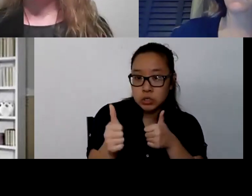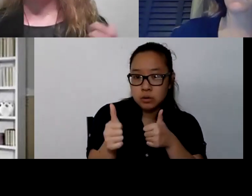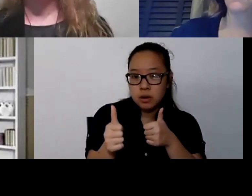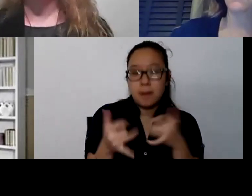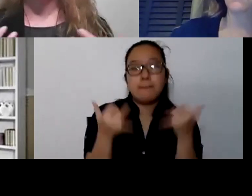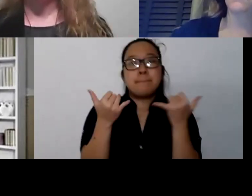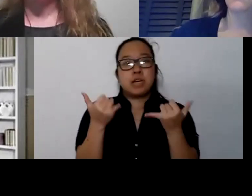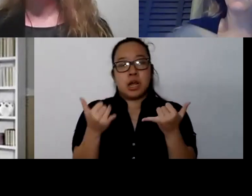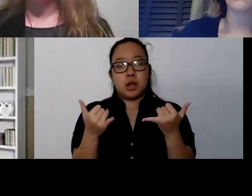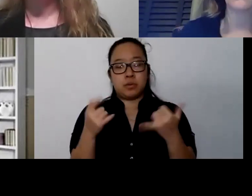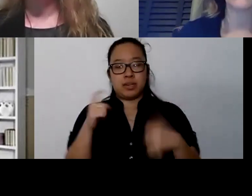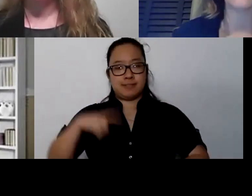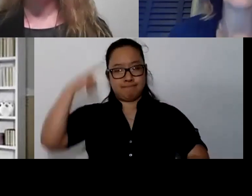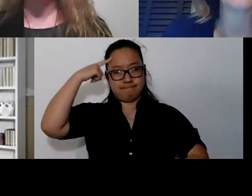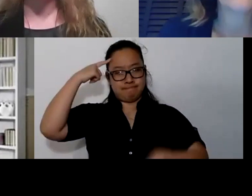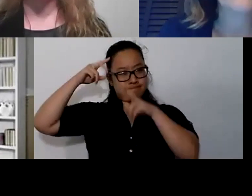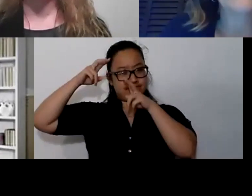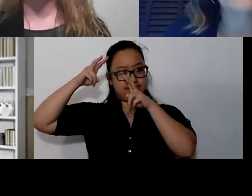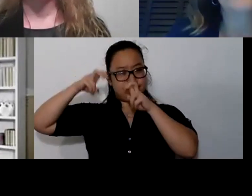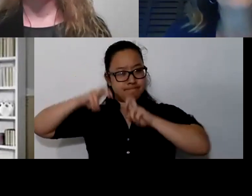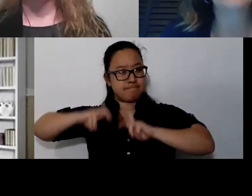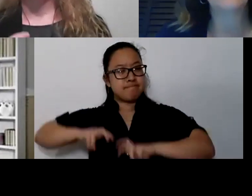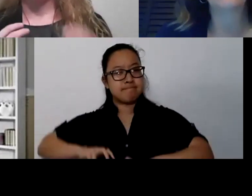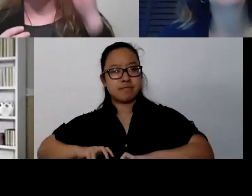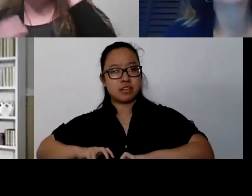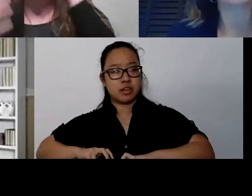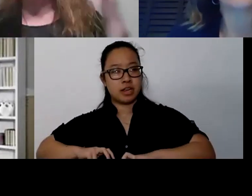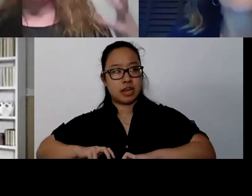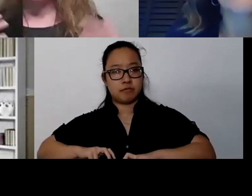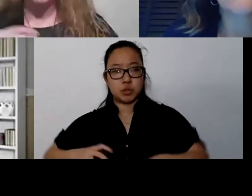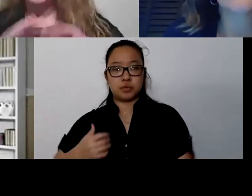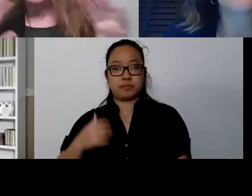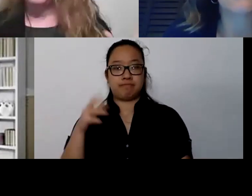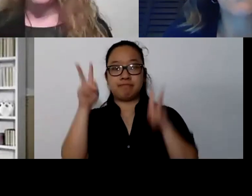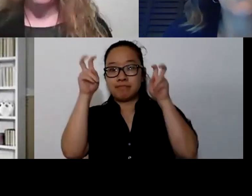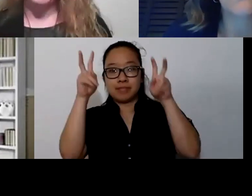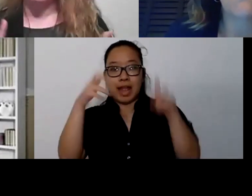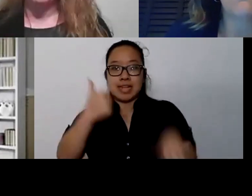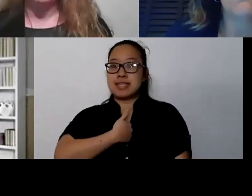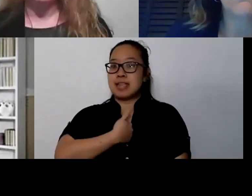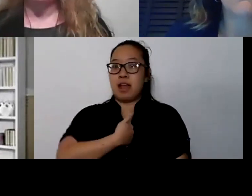I have to do some self-talk. I have to take this brain that does so many things for me automatically.